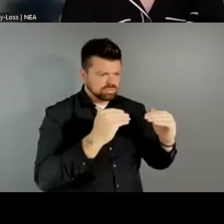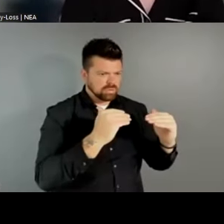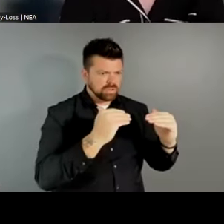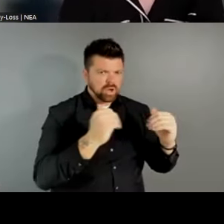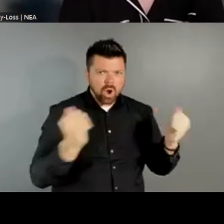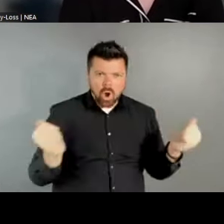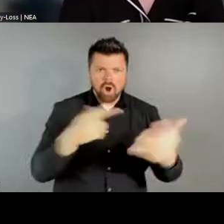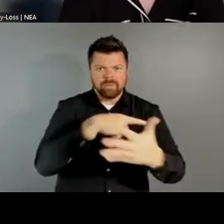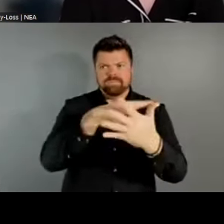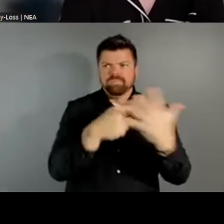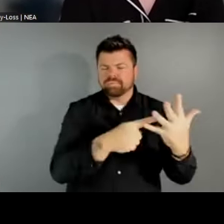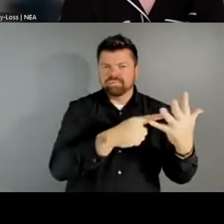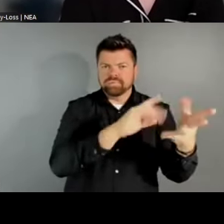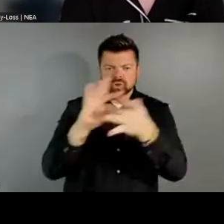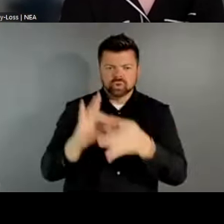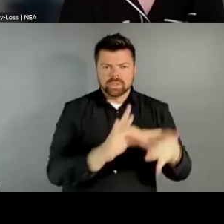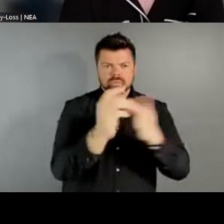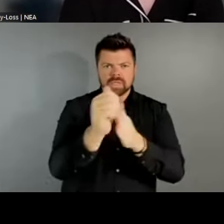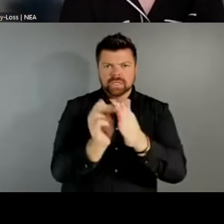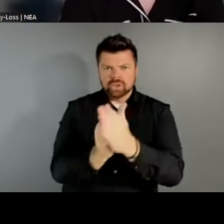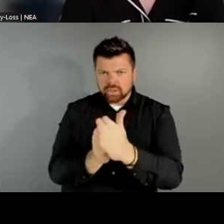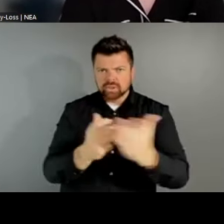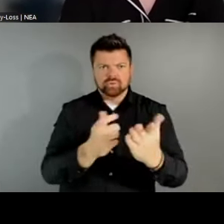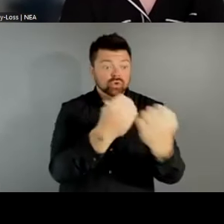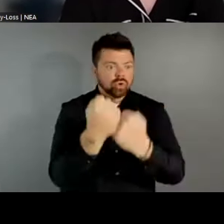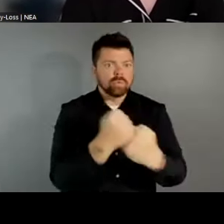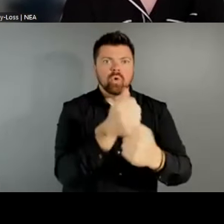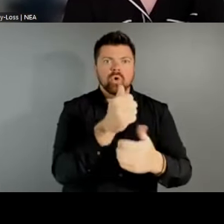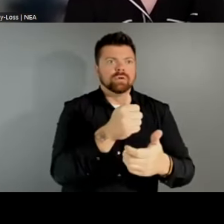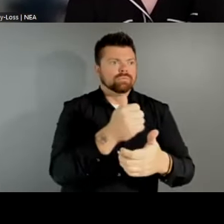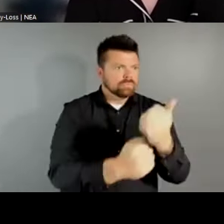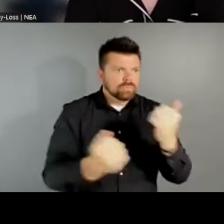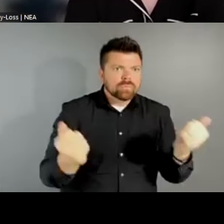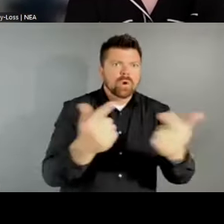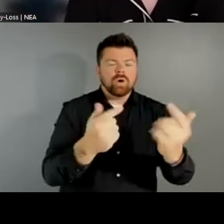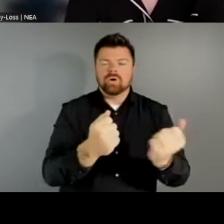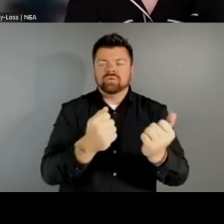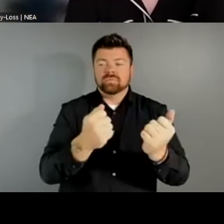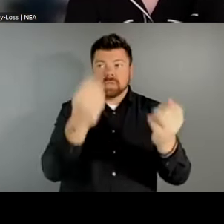able to impact our local communities, but also reflecting shared agendas across boundaries,